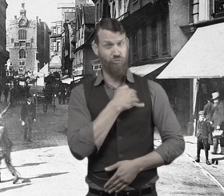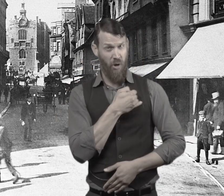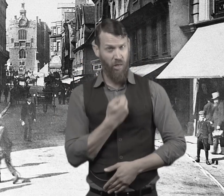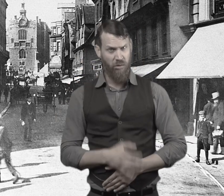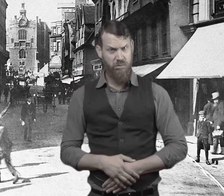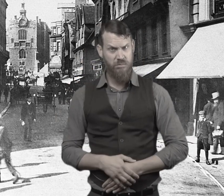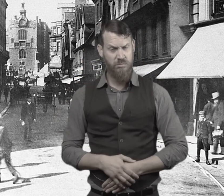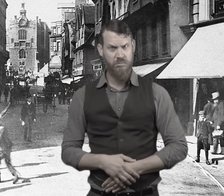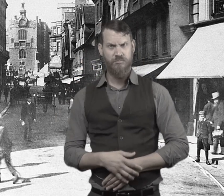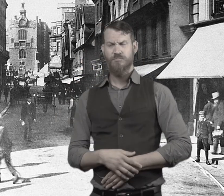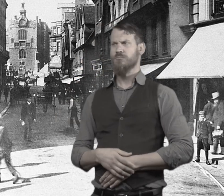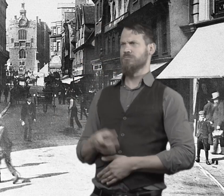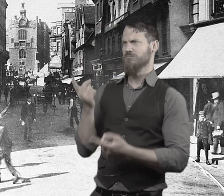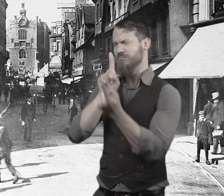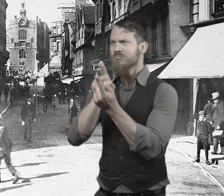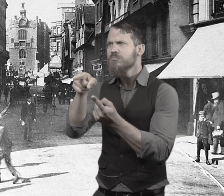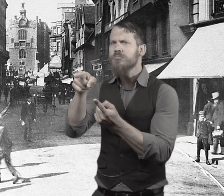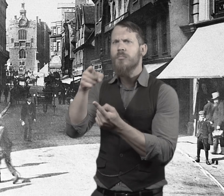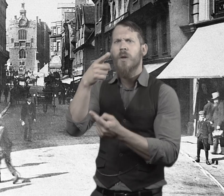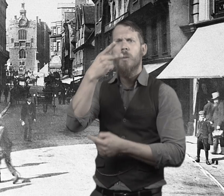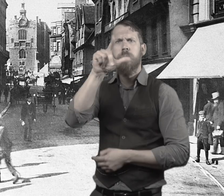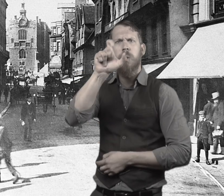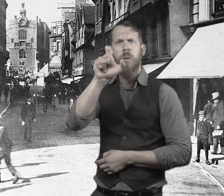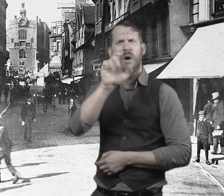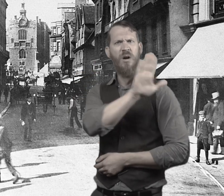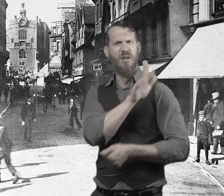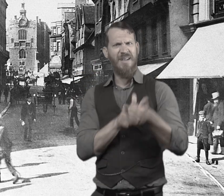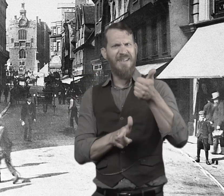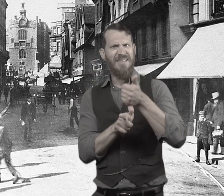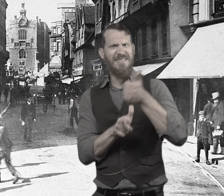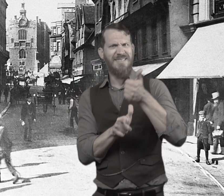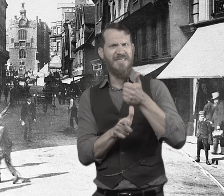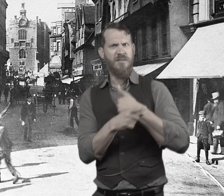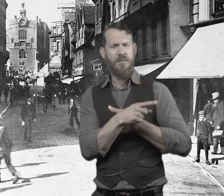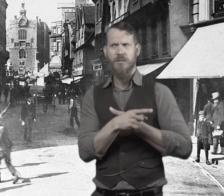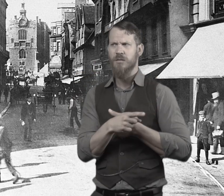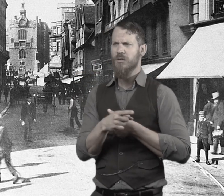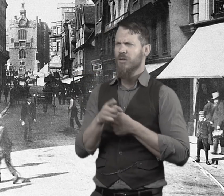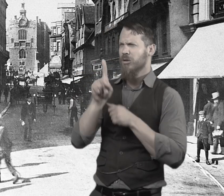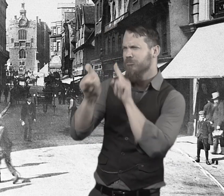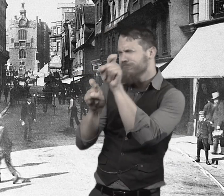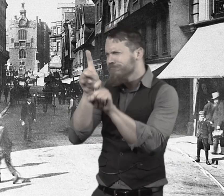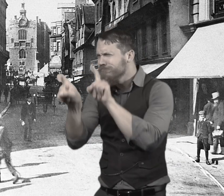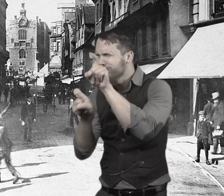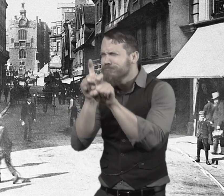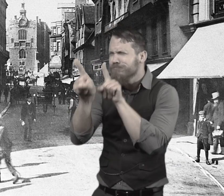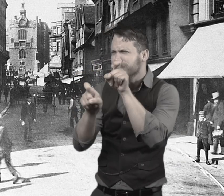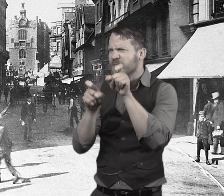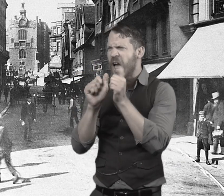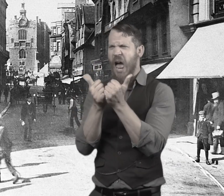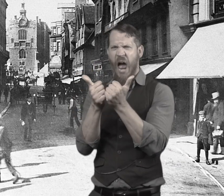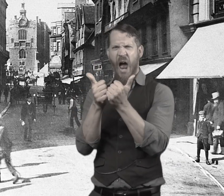Now Utterson then decided to check on Dr. Jekyll. He goes to his house and bumps into his assistant Mr. Poole.